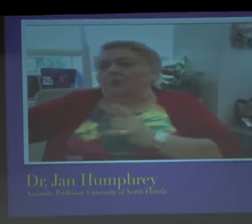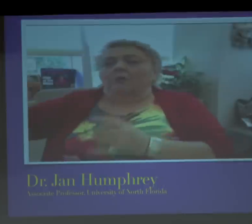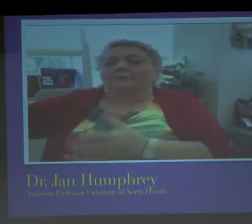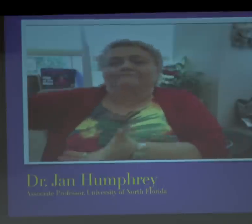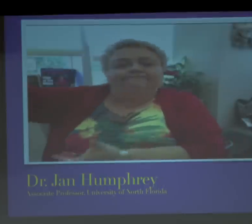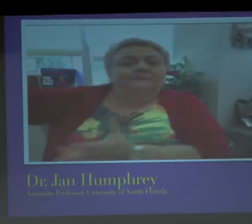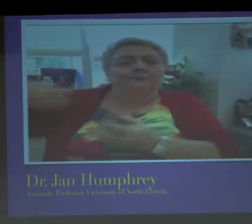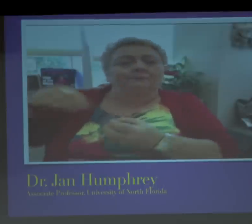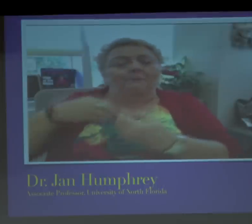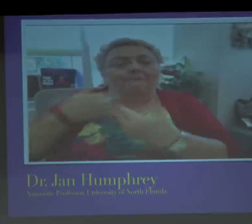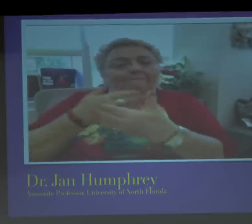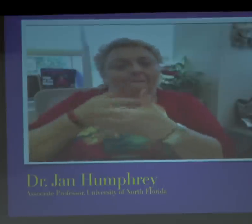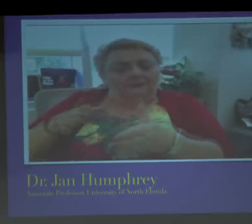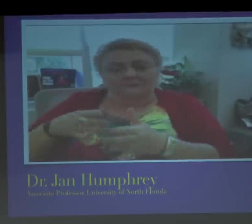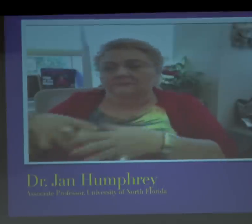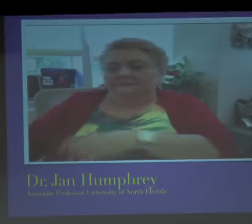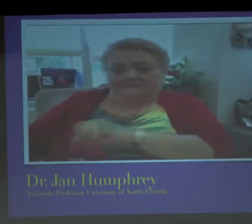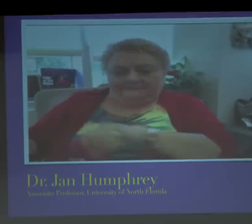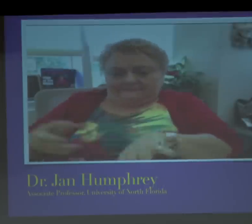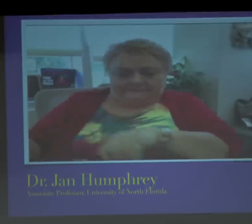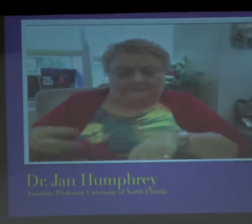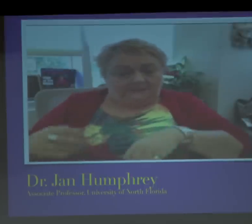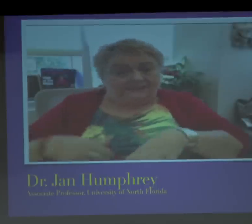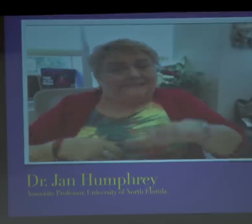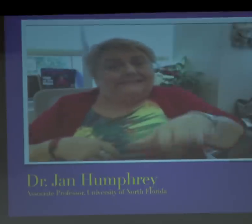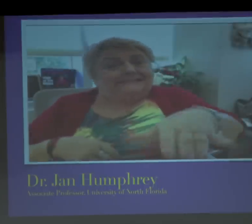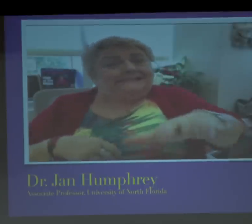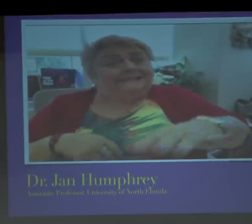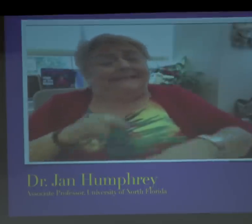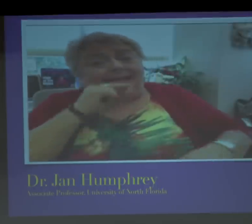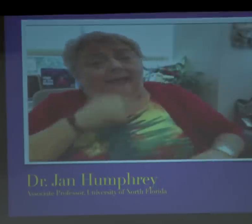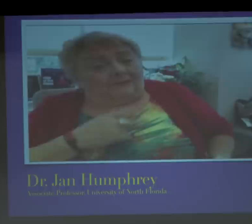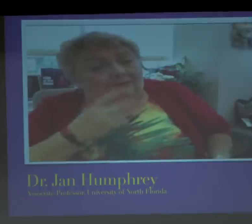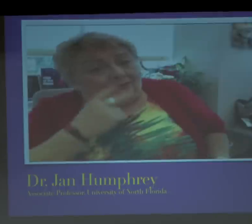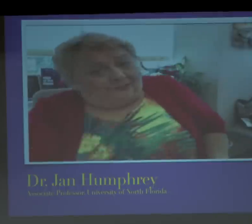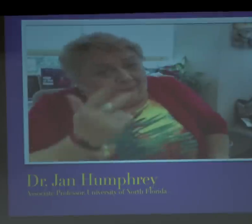And that afternoon I went out to get some boxes for packing.